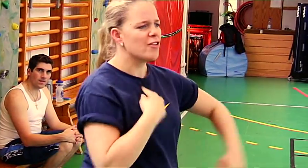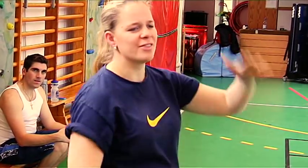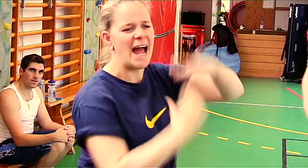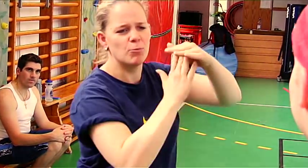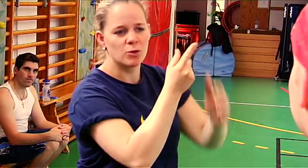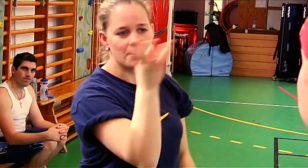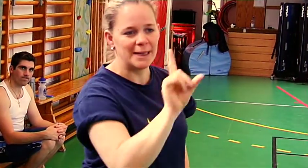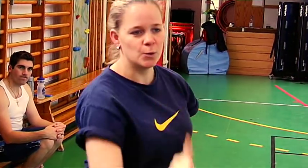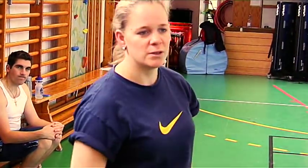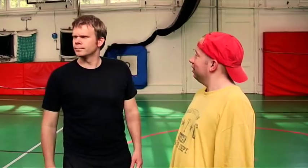I'll take timeout for a few minutes...